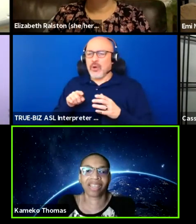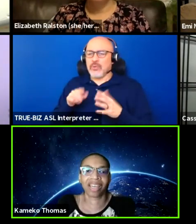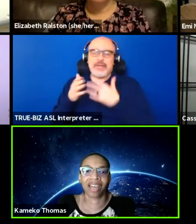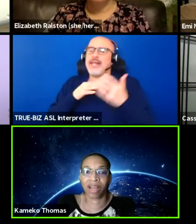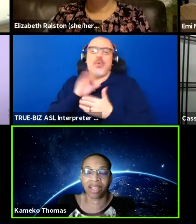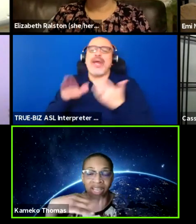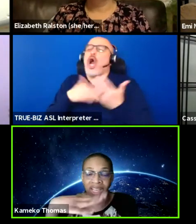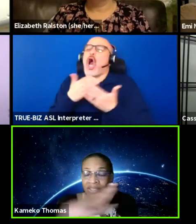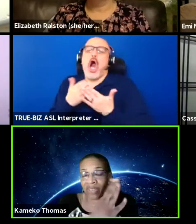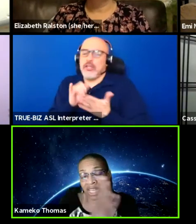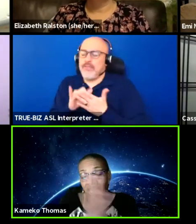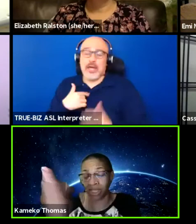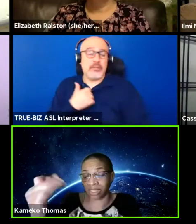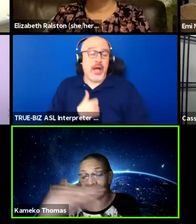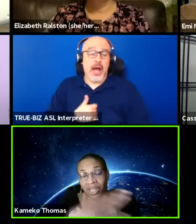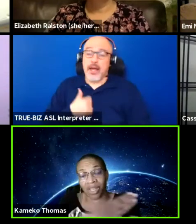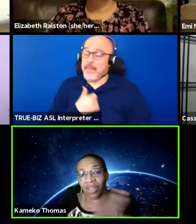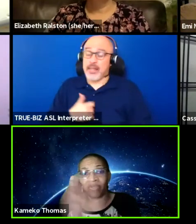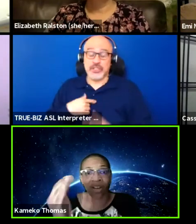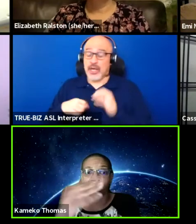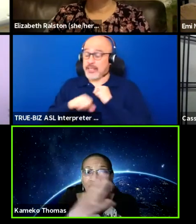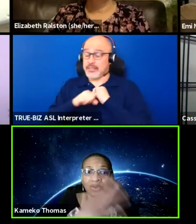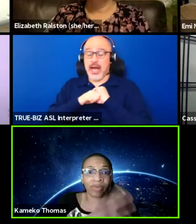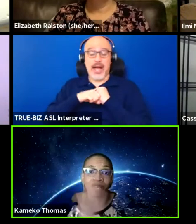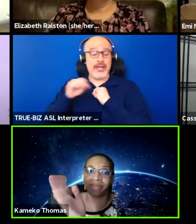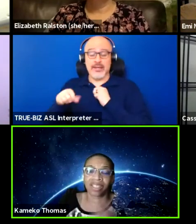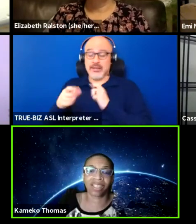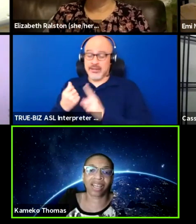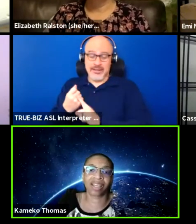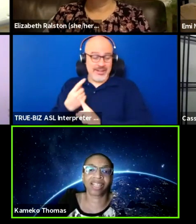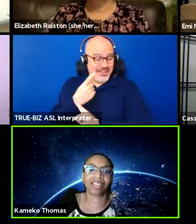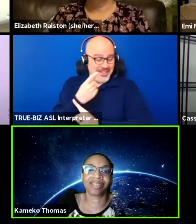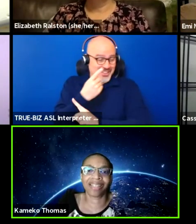I apologize if I kind of veered a little bit, but yeah,